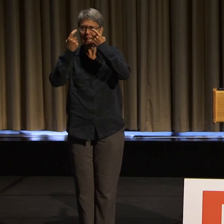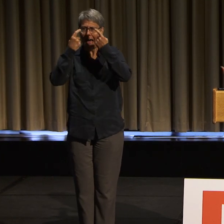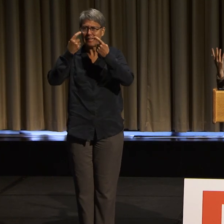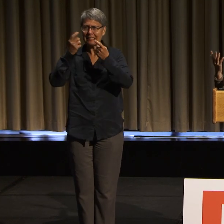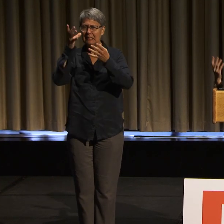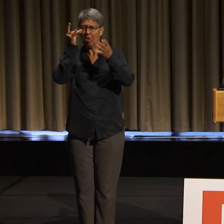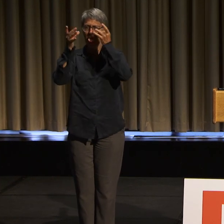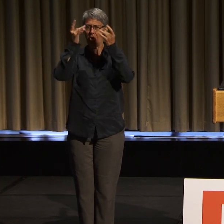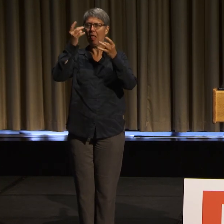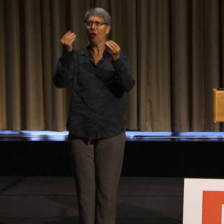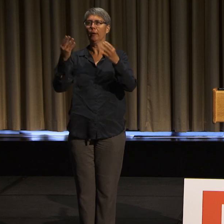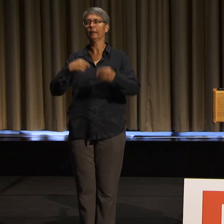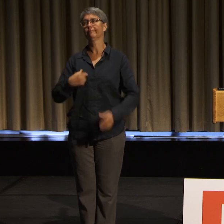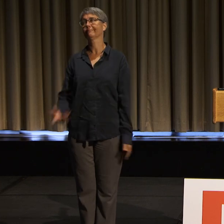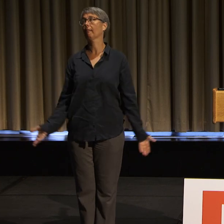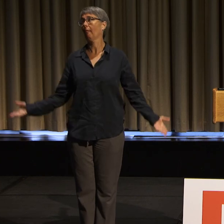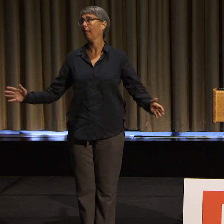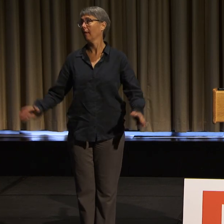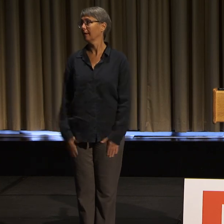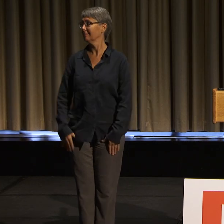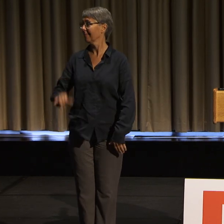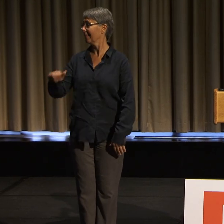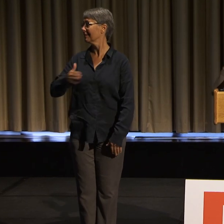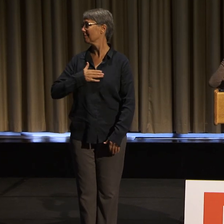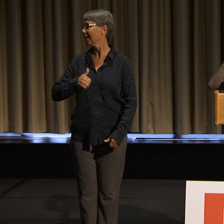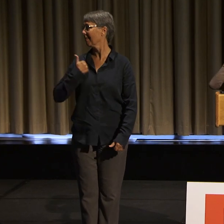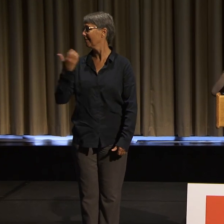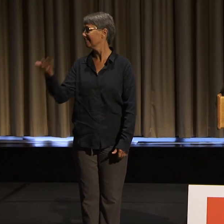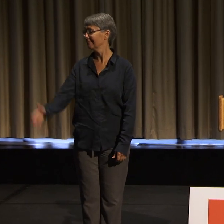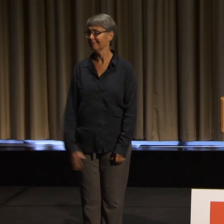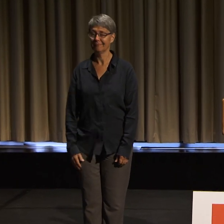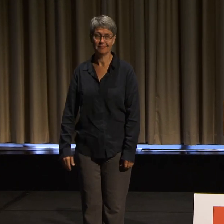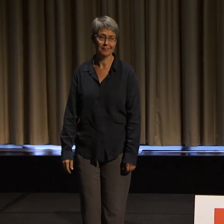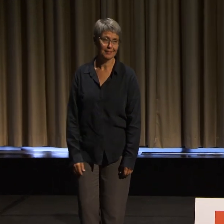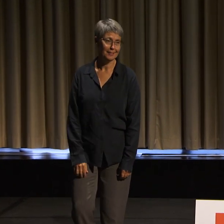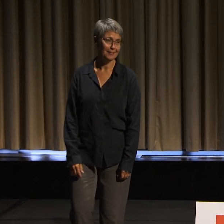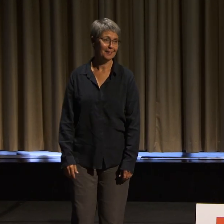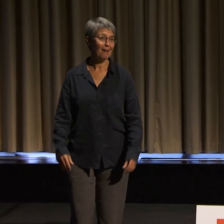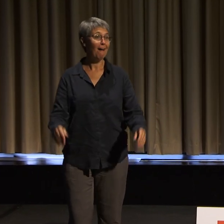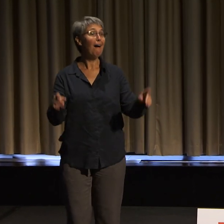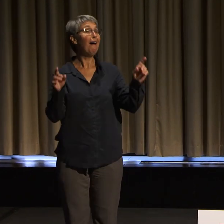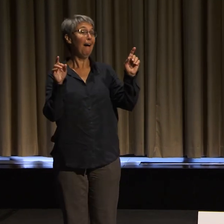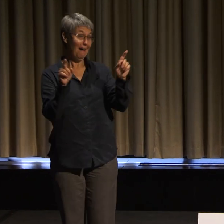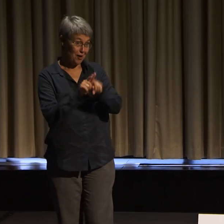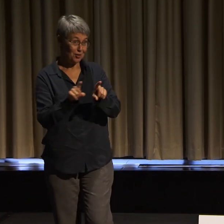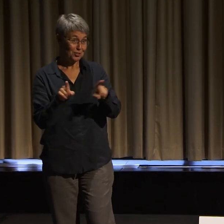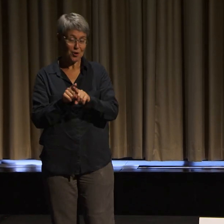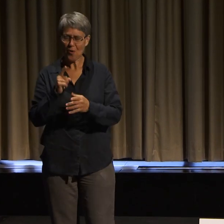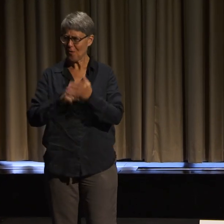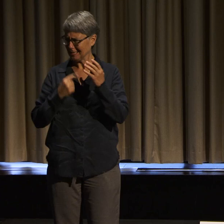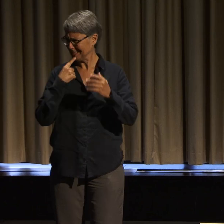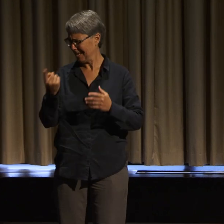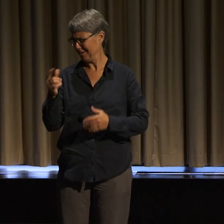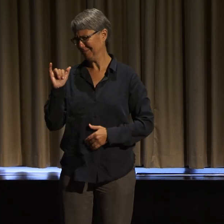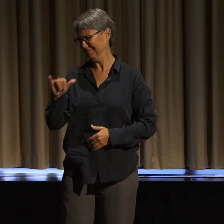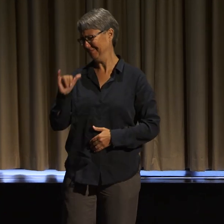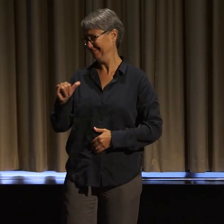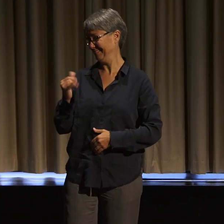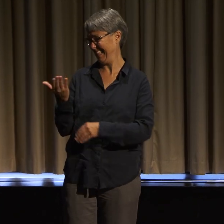I was like, oh well, this is my life. Also, I should say that last night, as we flew into Boston,